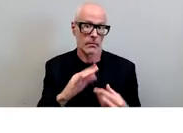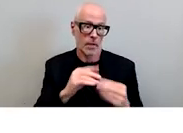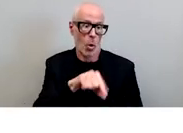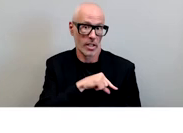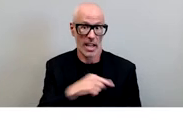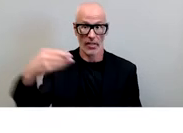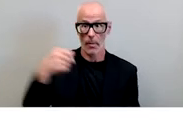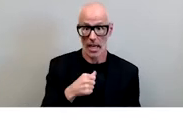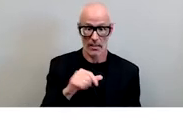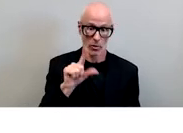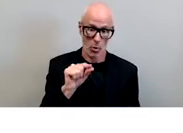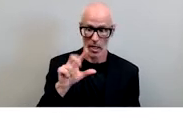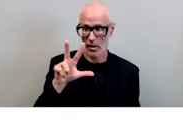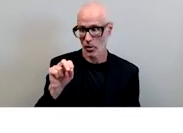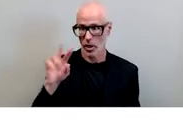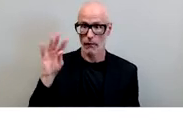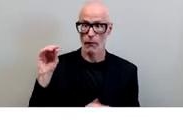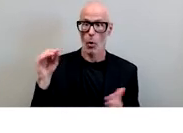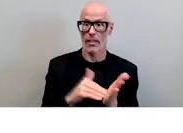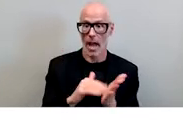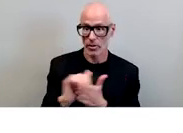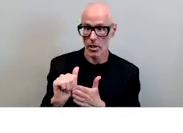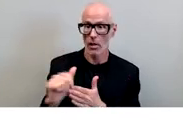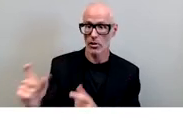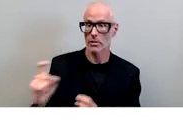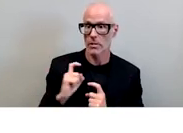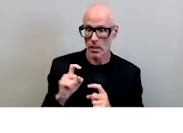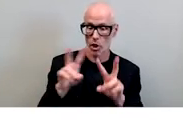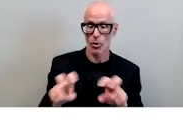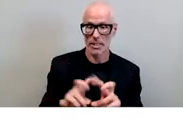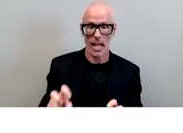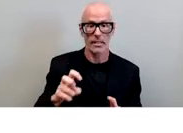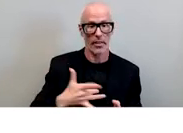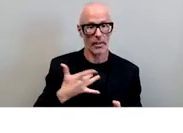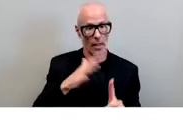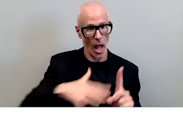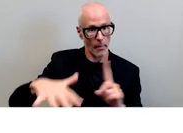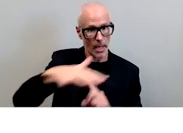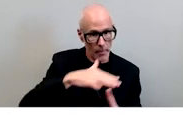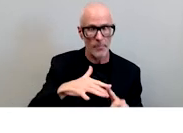or 40 thousand dollars in some instances to assess the campus climate we write them reports back with